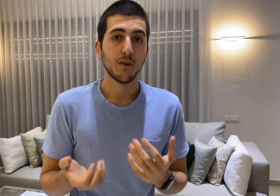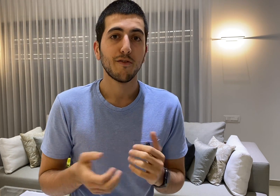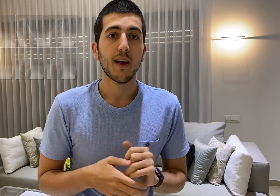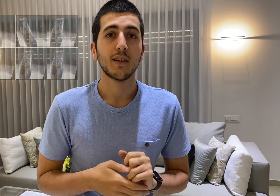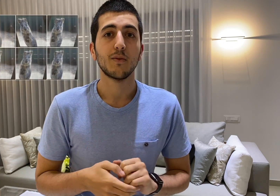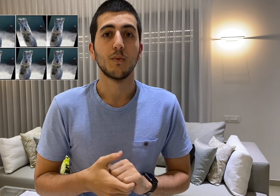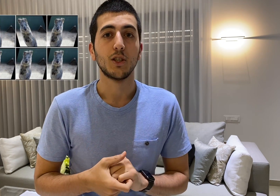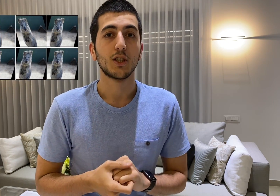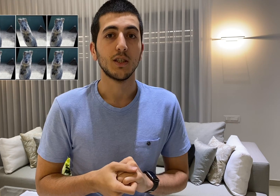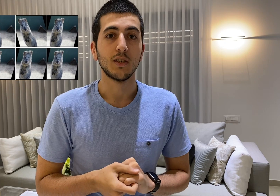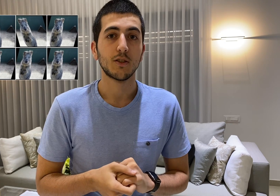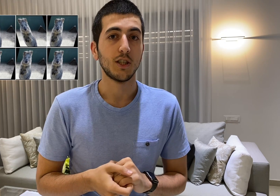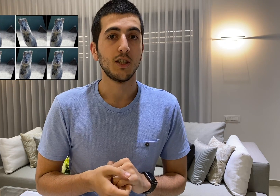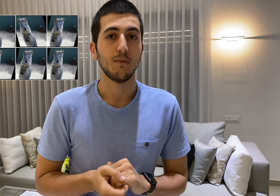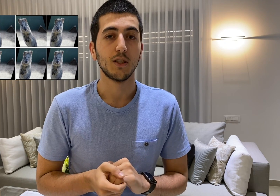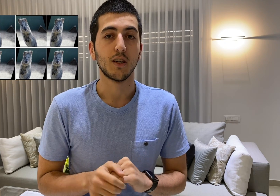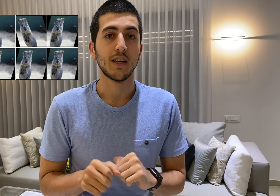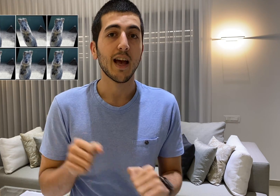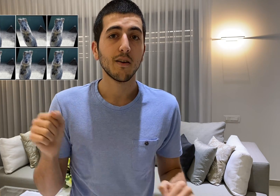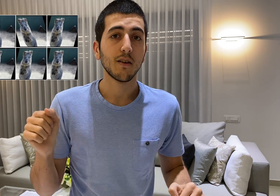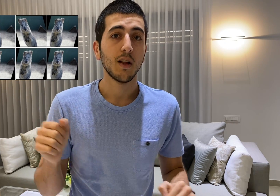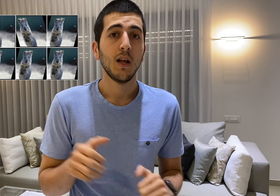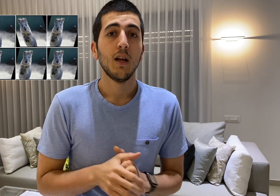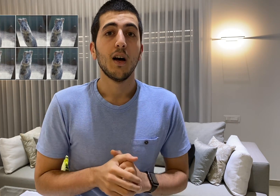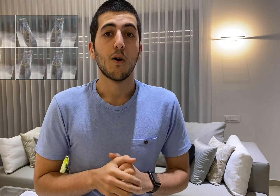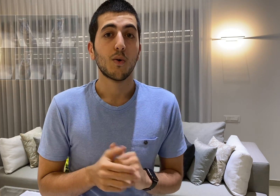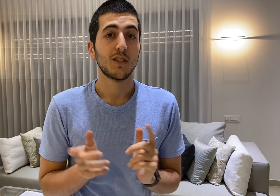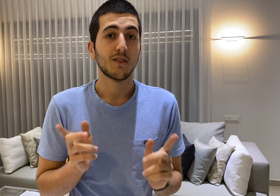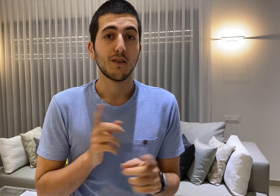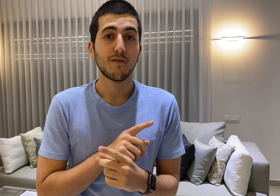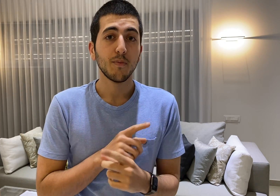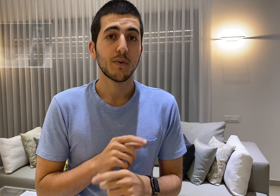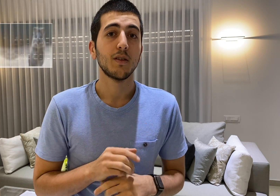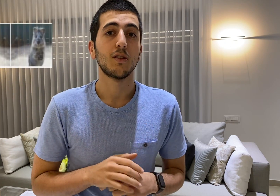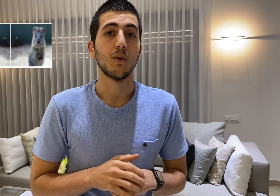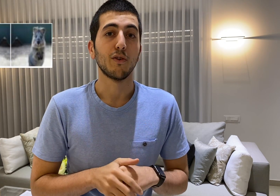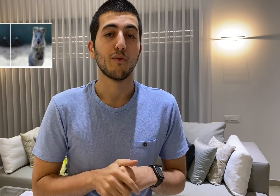effect which can stretch the image on the diagonal, a horizontal flip so if we